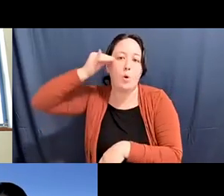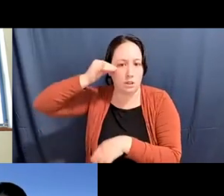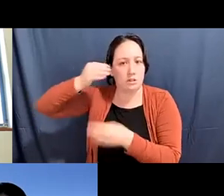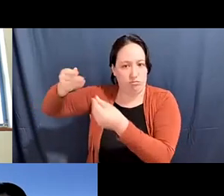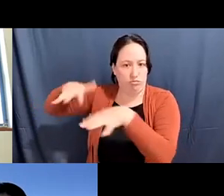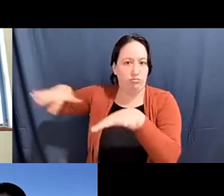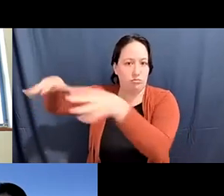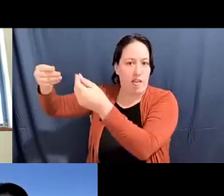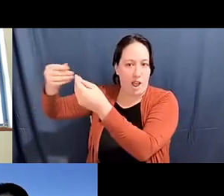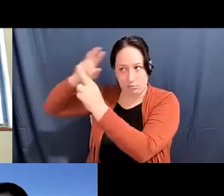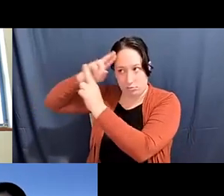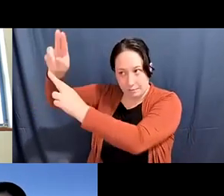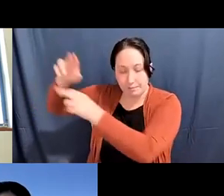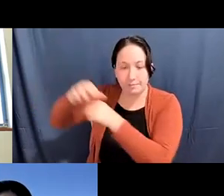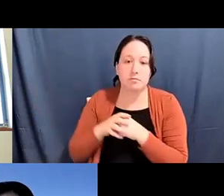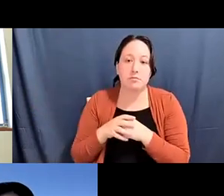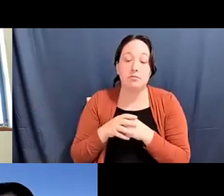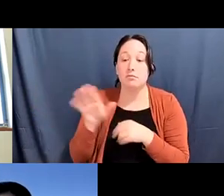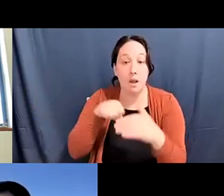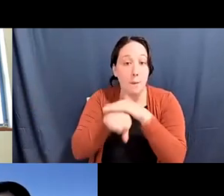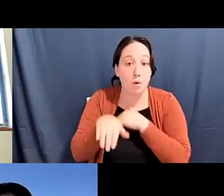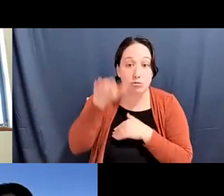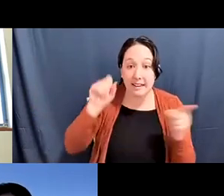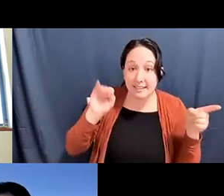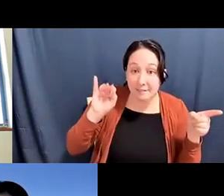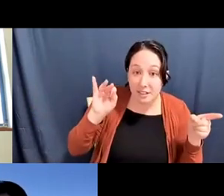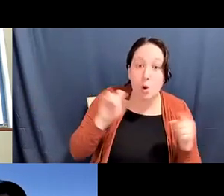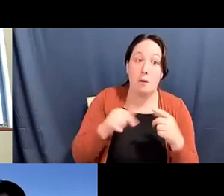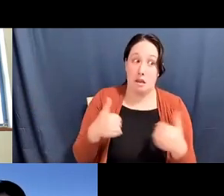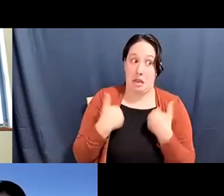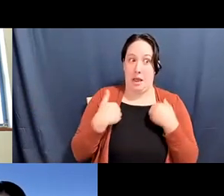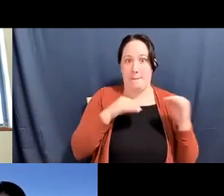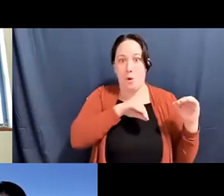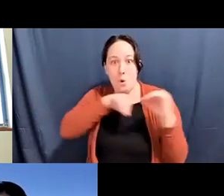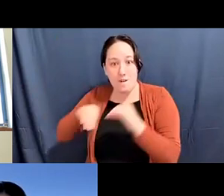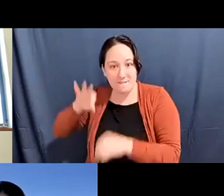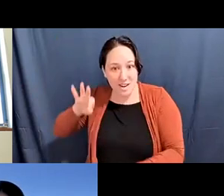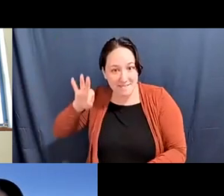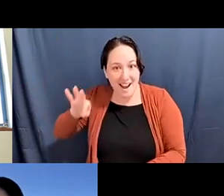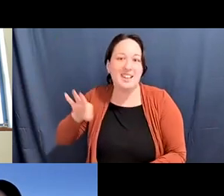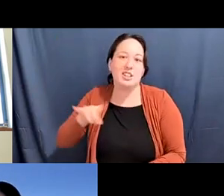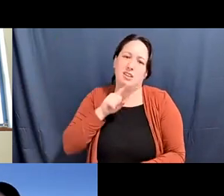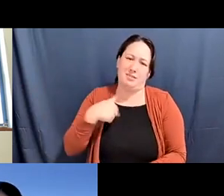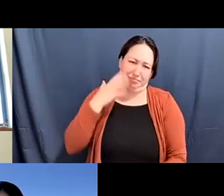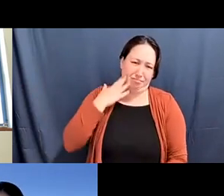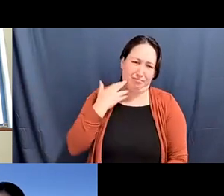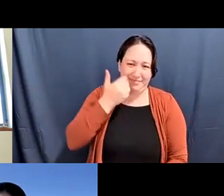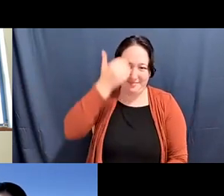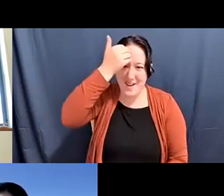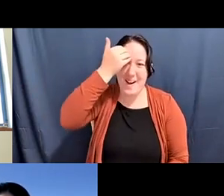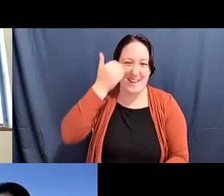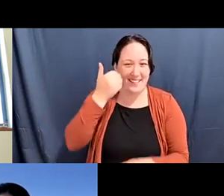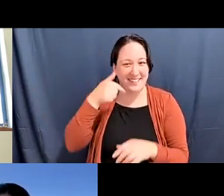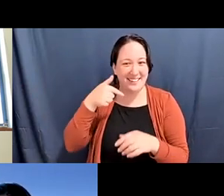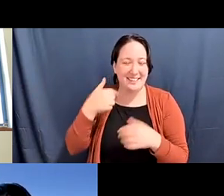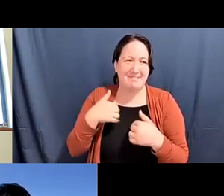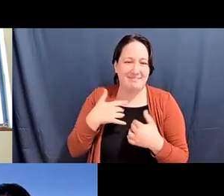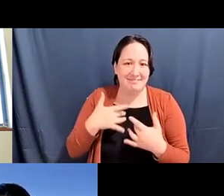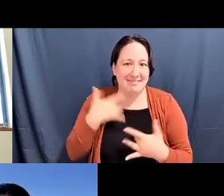Alex Tom he/him: born and raised in San Francisco, but at a young age, I moved to Fremont as well, so I'm actually very glad to be here on this panel and speaking to you all.